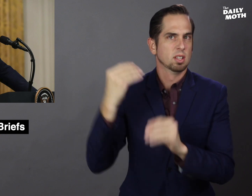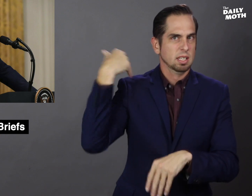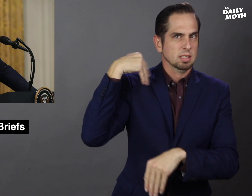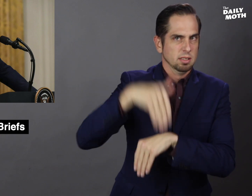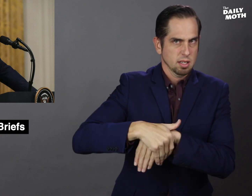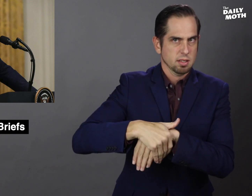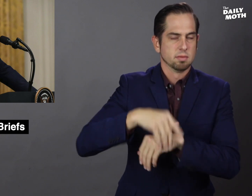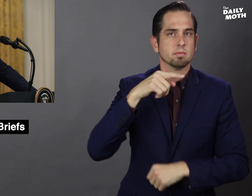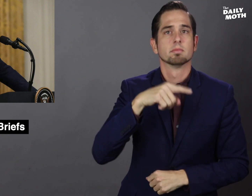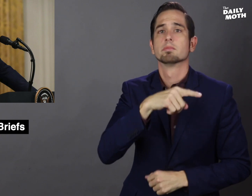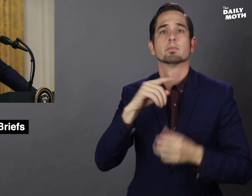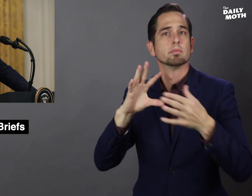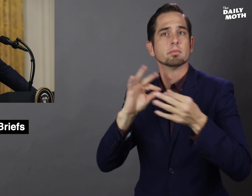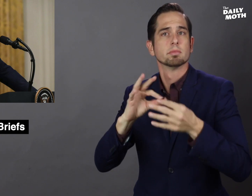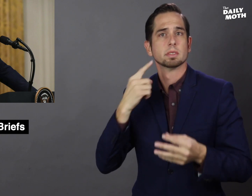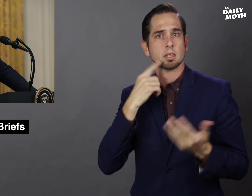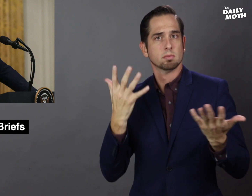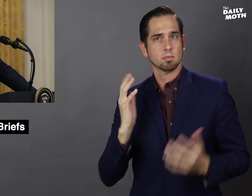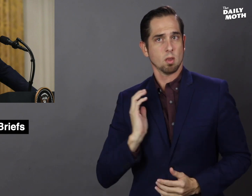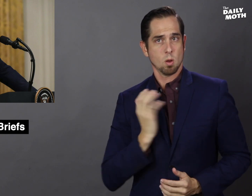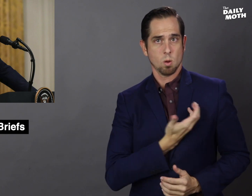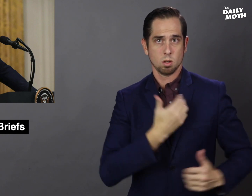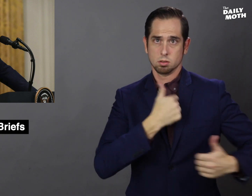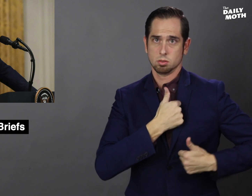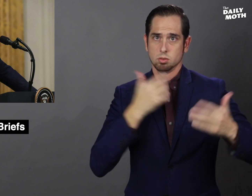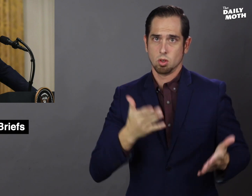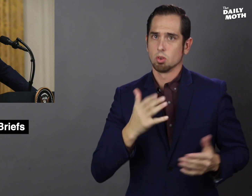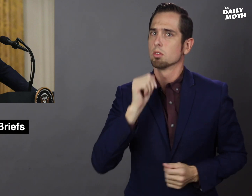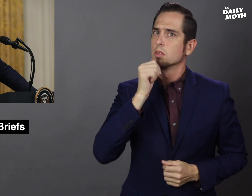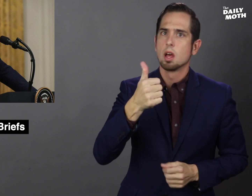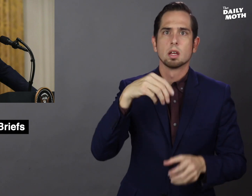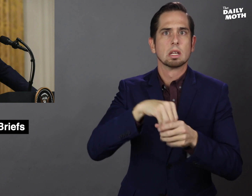last night by pointing out that our soldiers are not